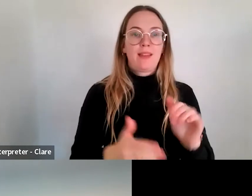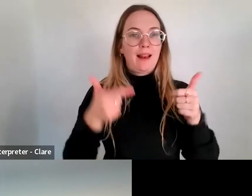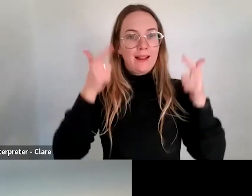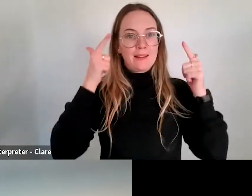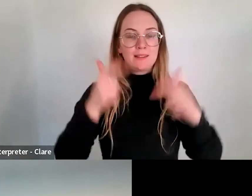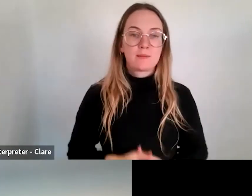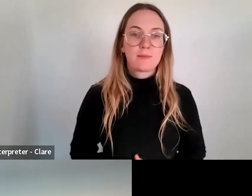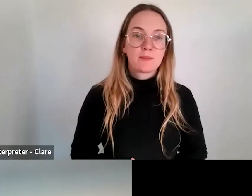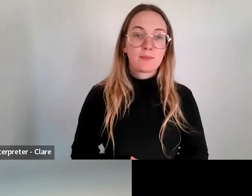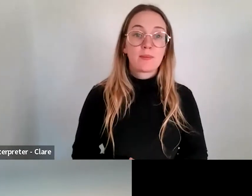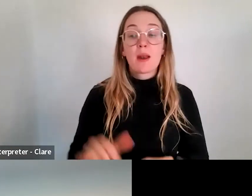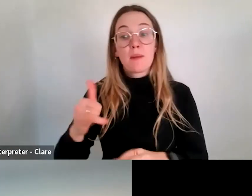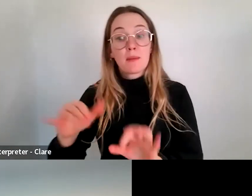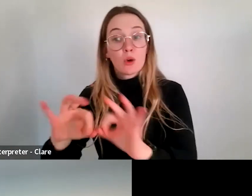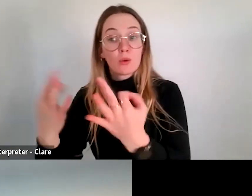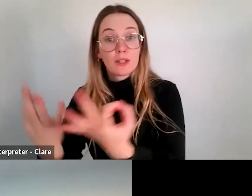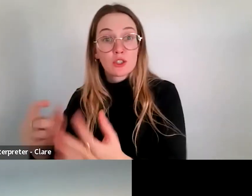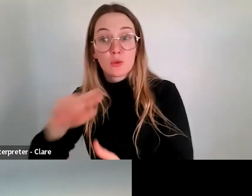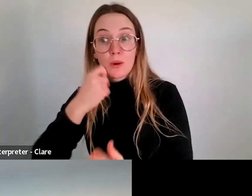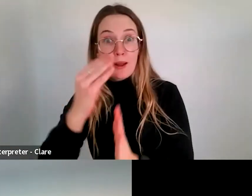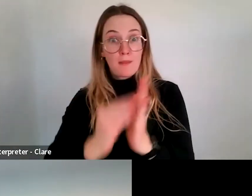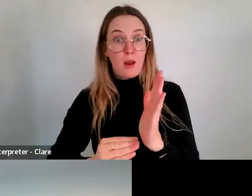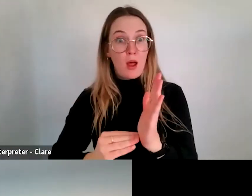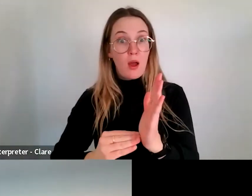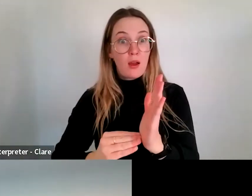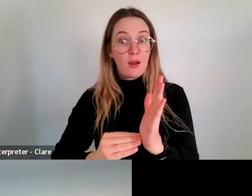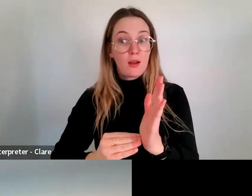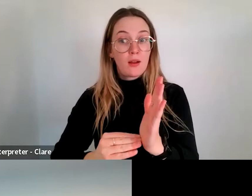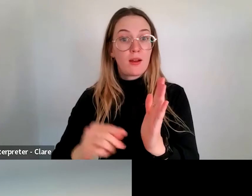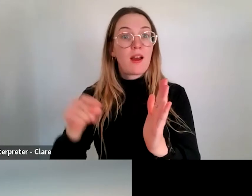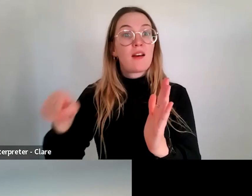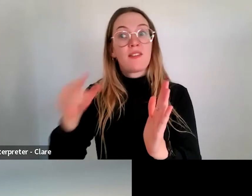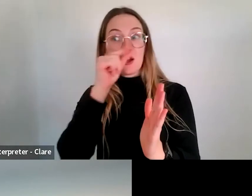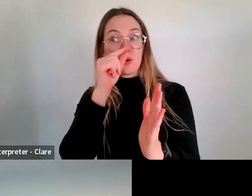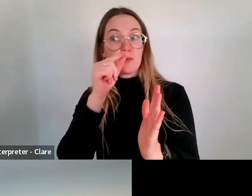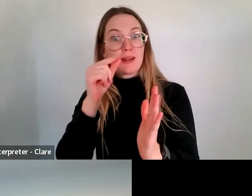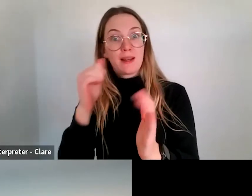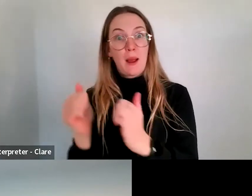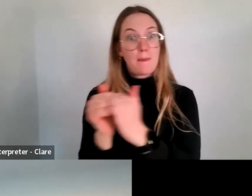organisation may put in an application themselves, they could still be a partner on another application.